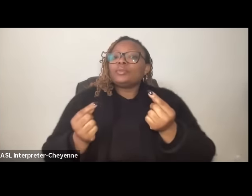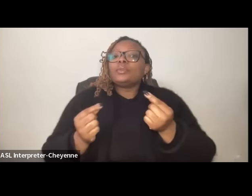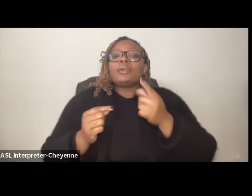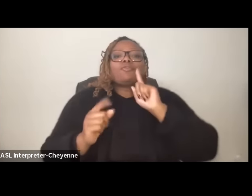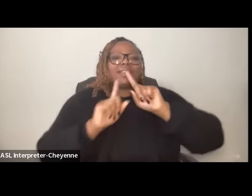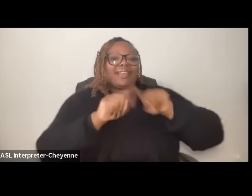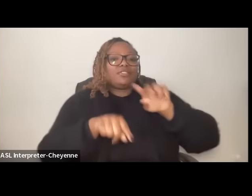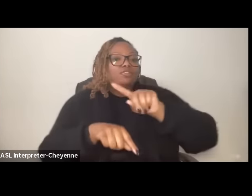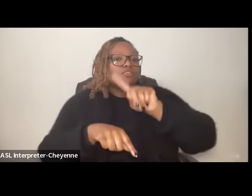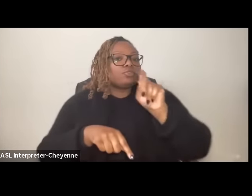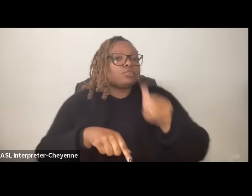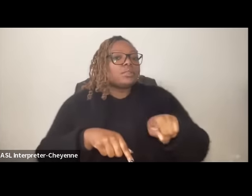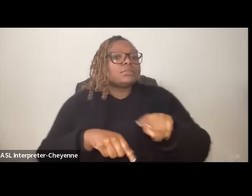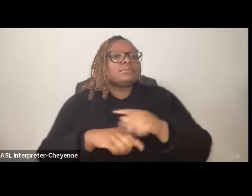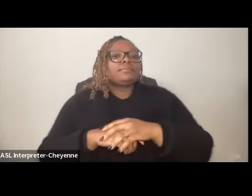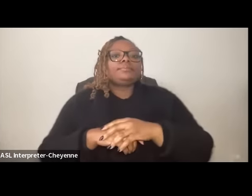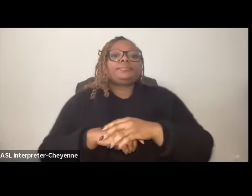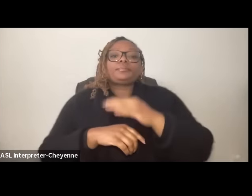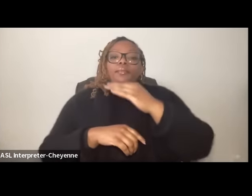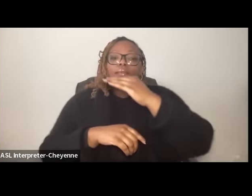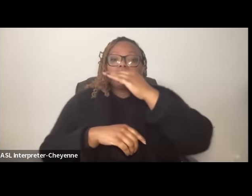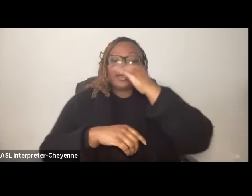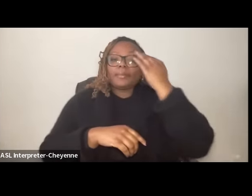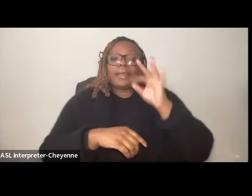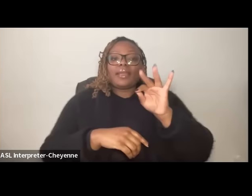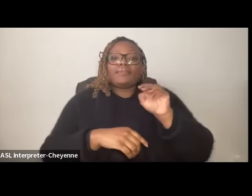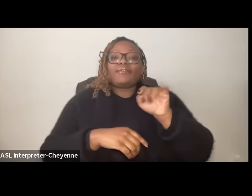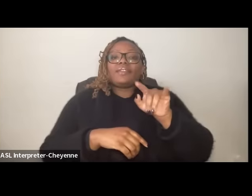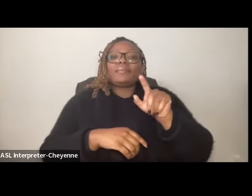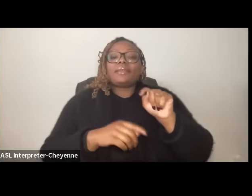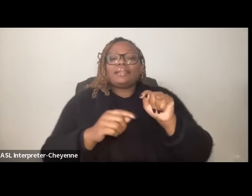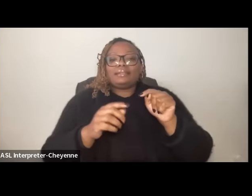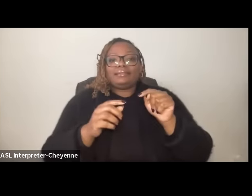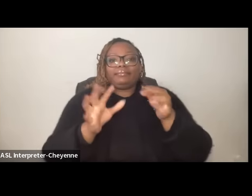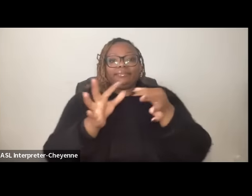question is there's a black feminist statement in solidarity with the people of Gaza that that